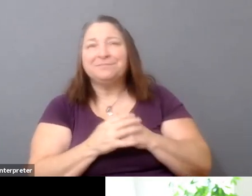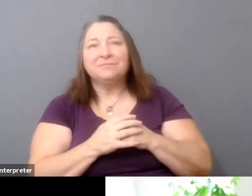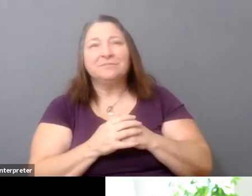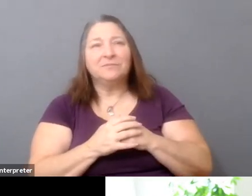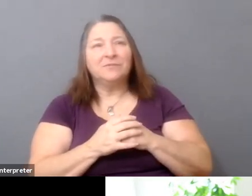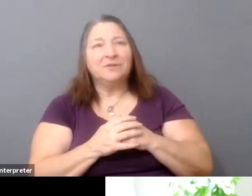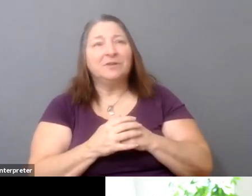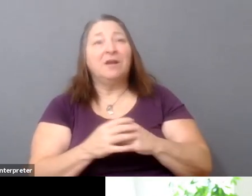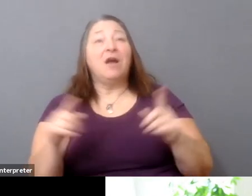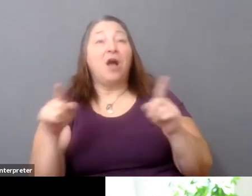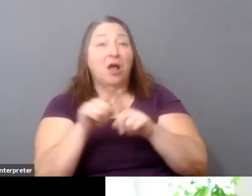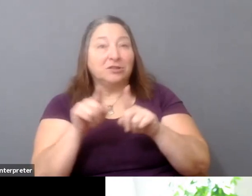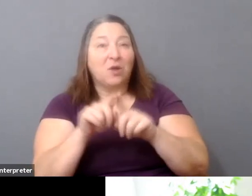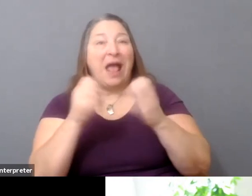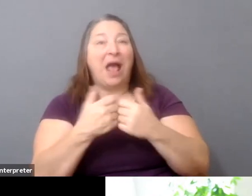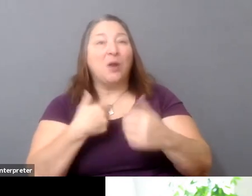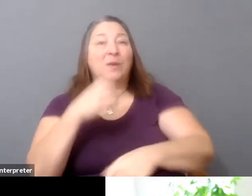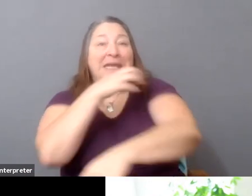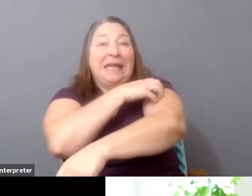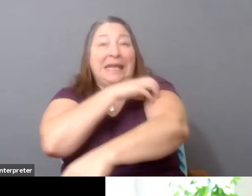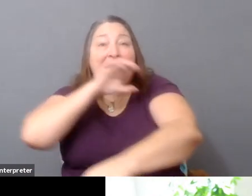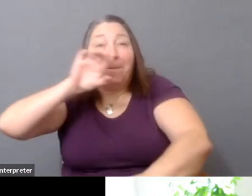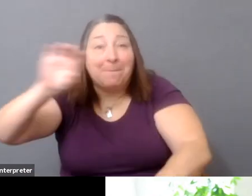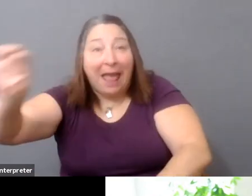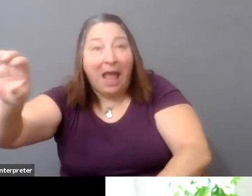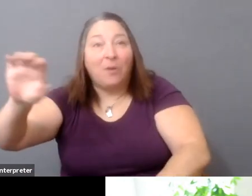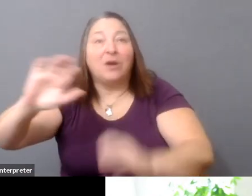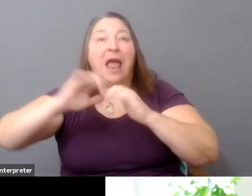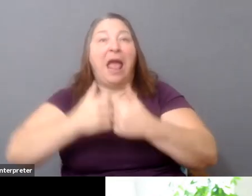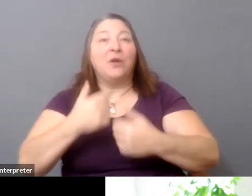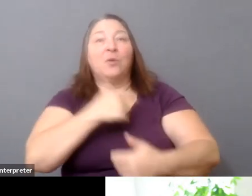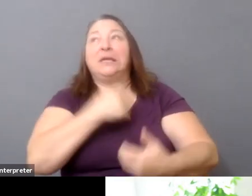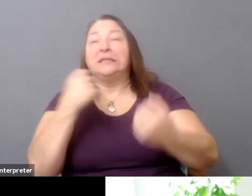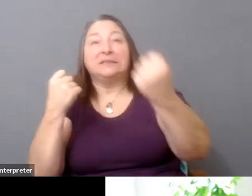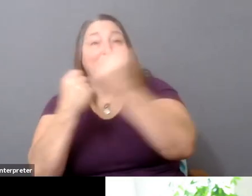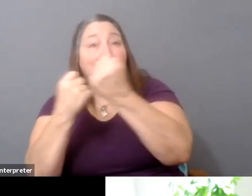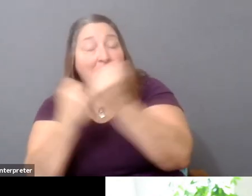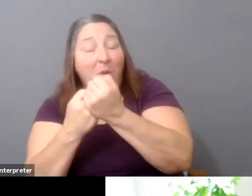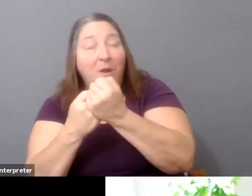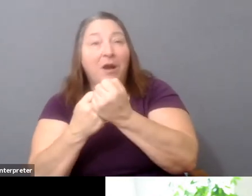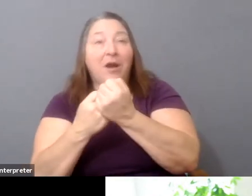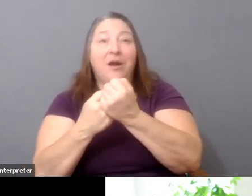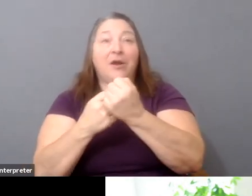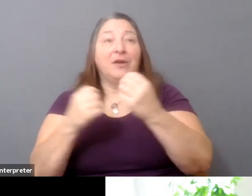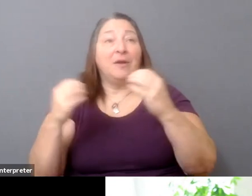how do we support a more diverse multiplicity of points